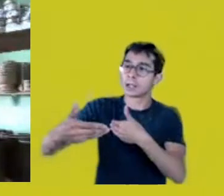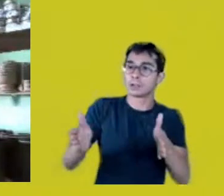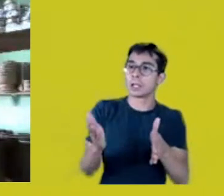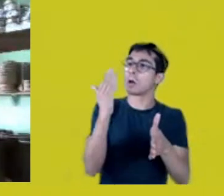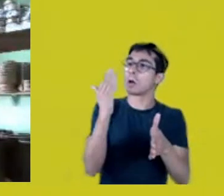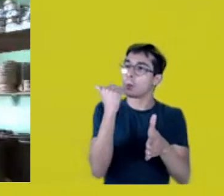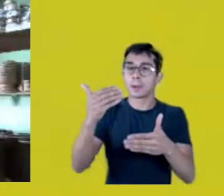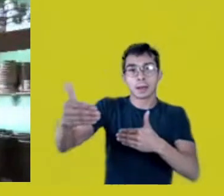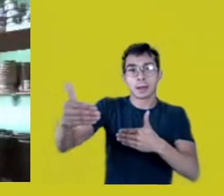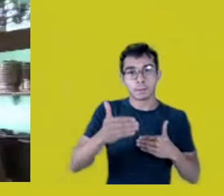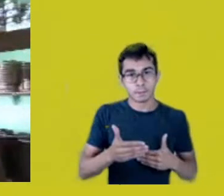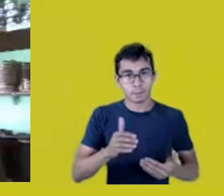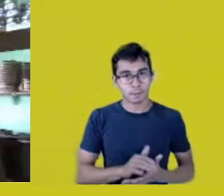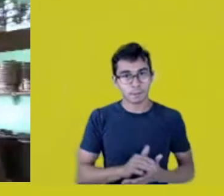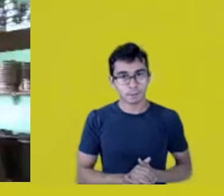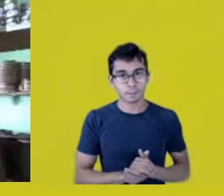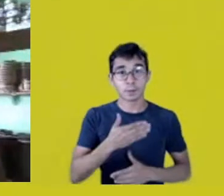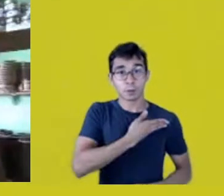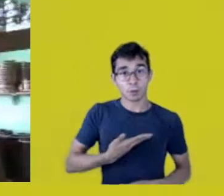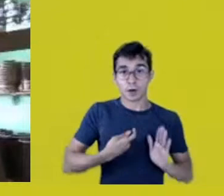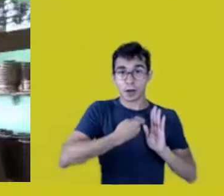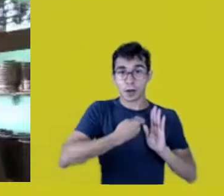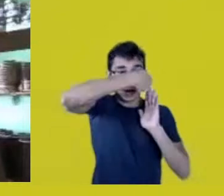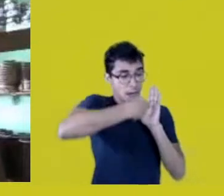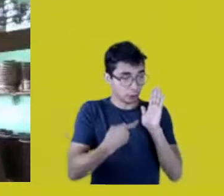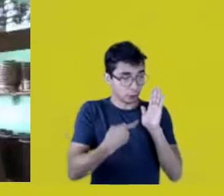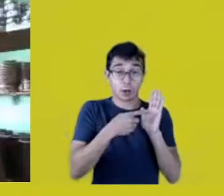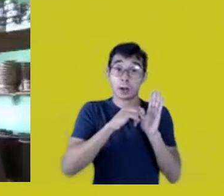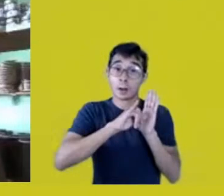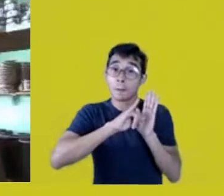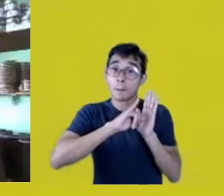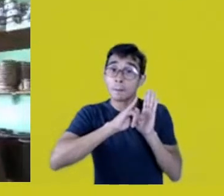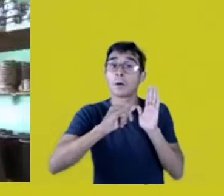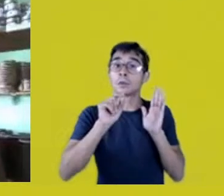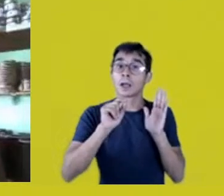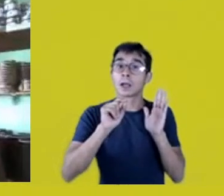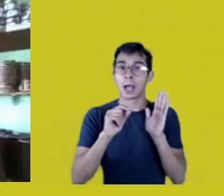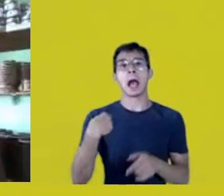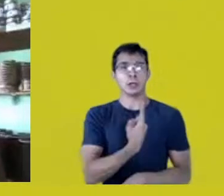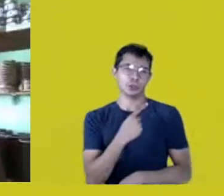And in the government’s reports, a plot of land is assigned to each one.